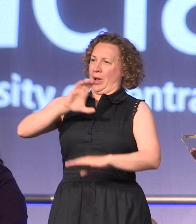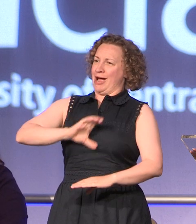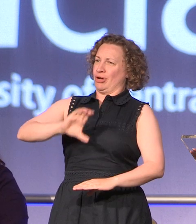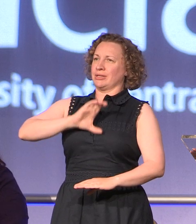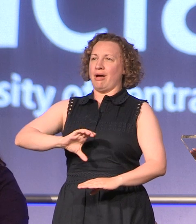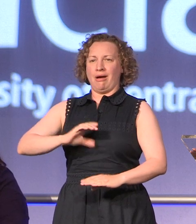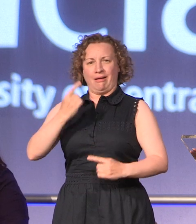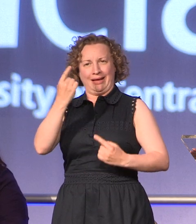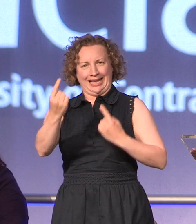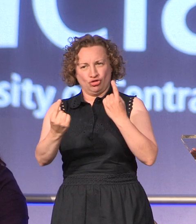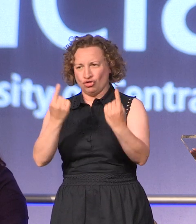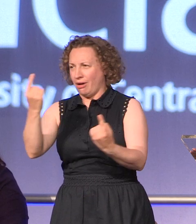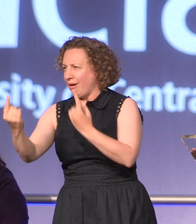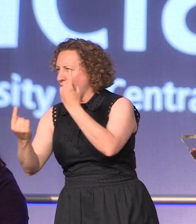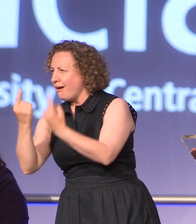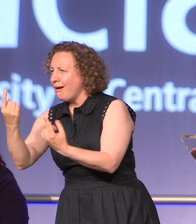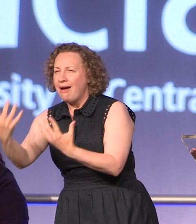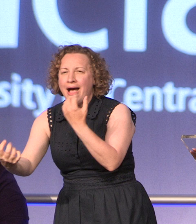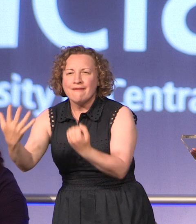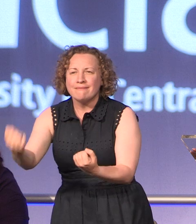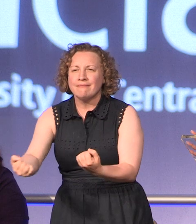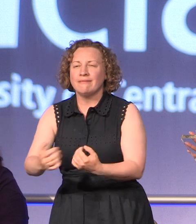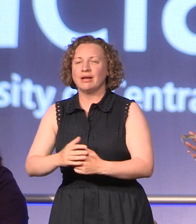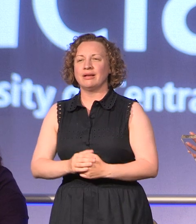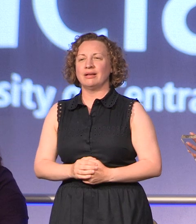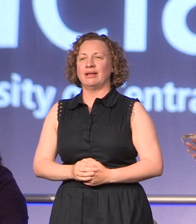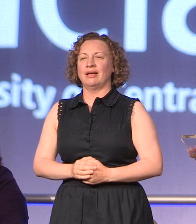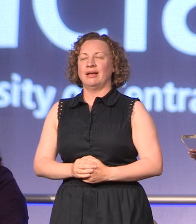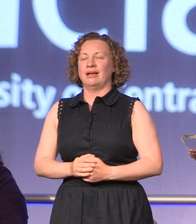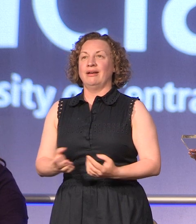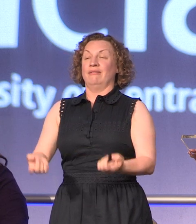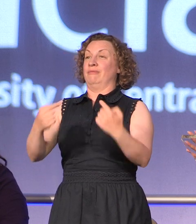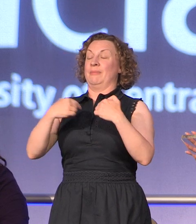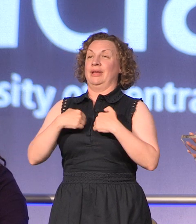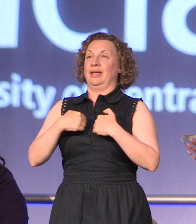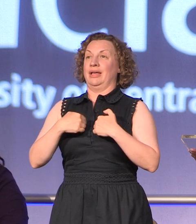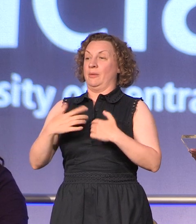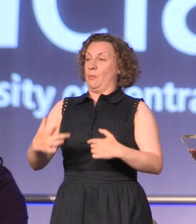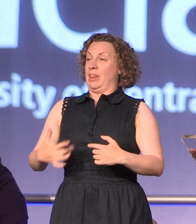have as individuals. And it also to me I don't live up here anymore but it's